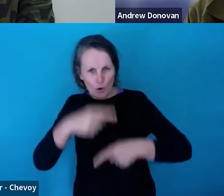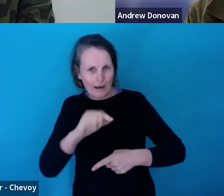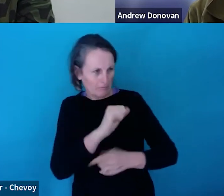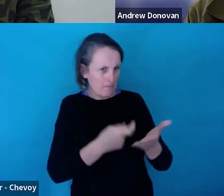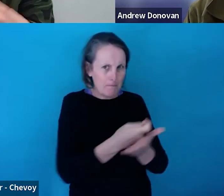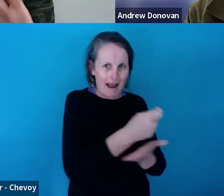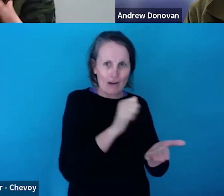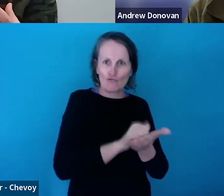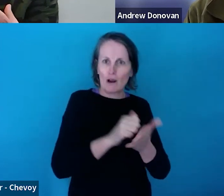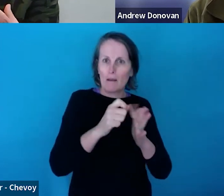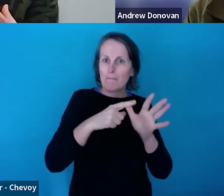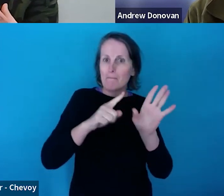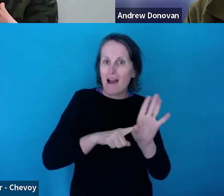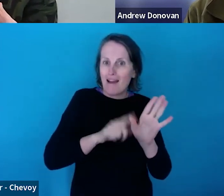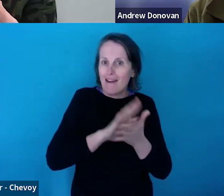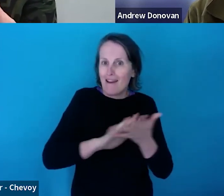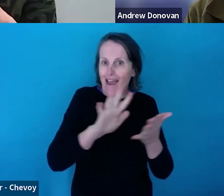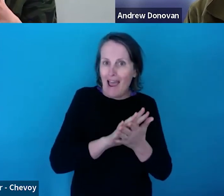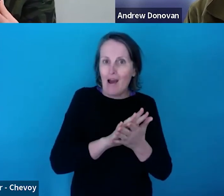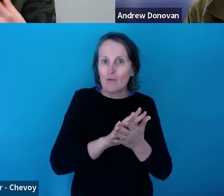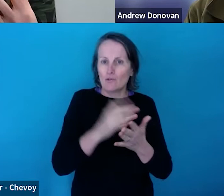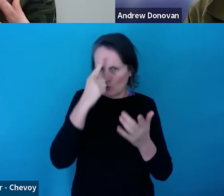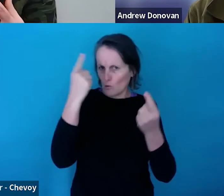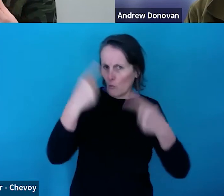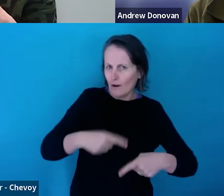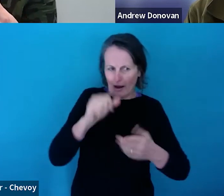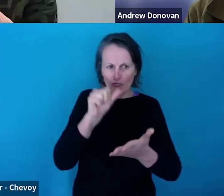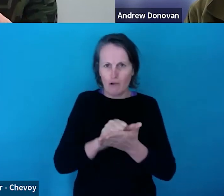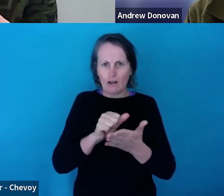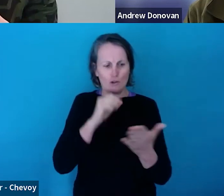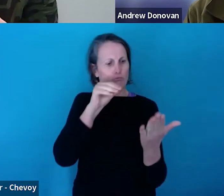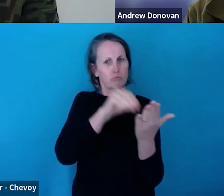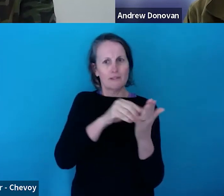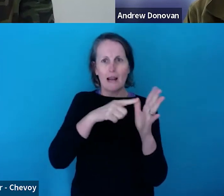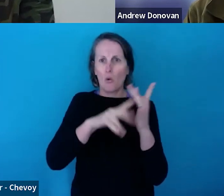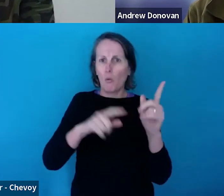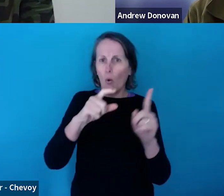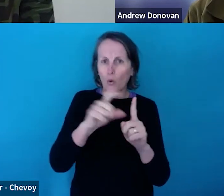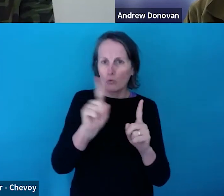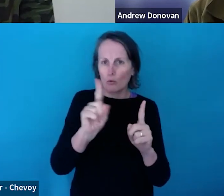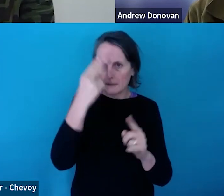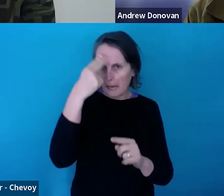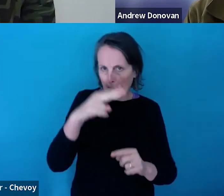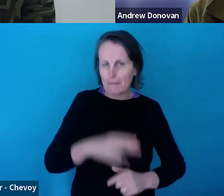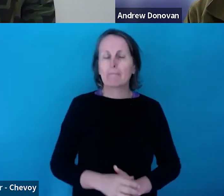there's no questions about whether people are being paid at appropriate rates. The other thing we see happen a